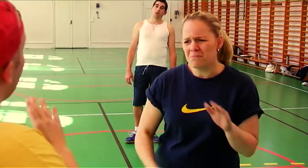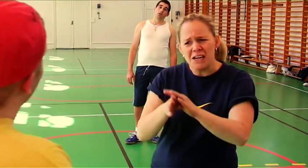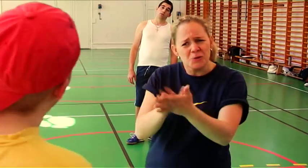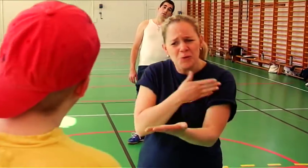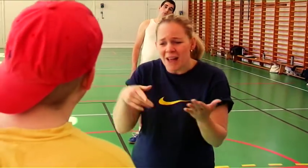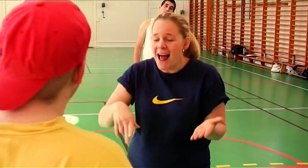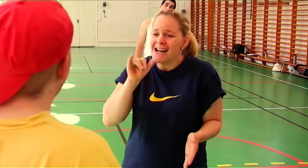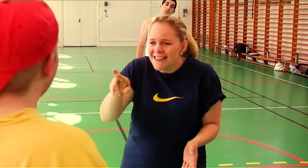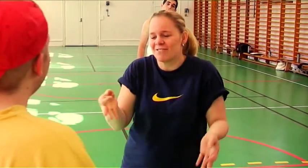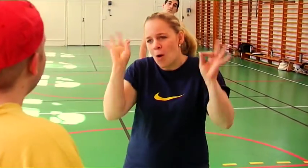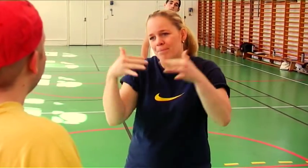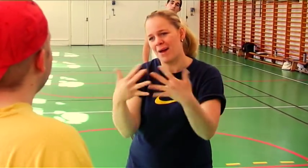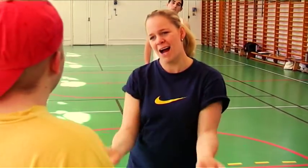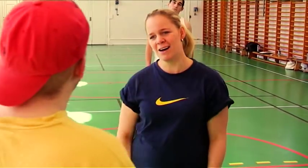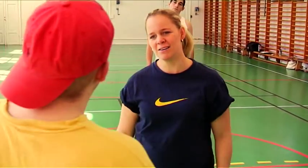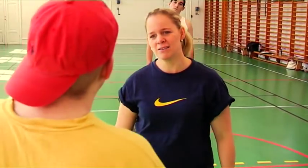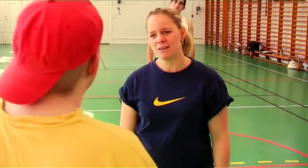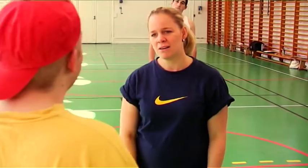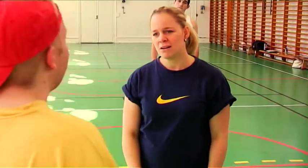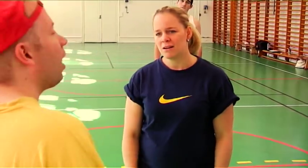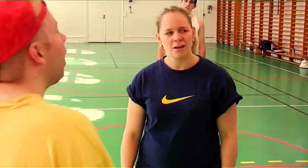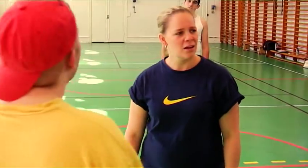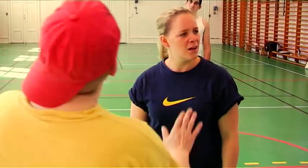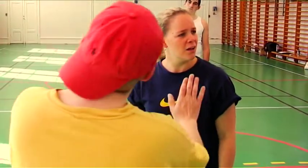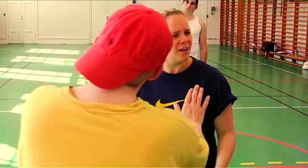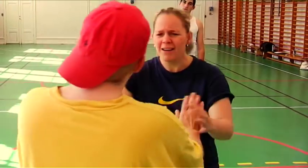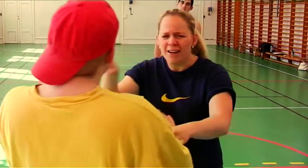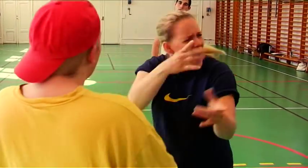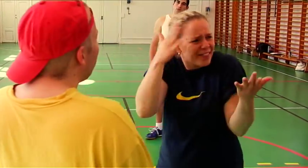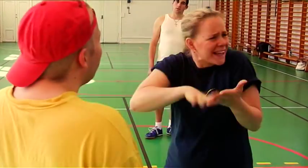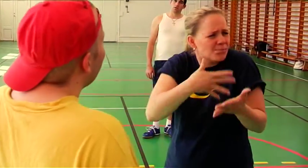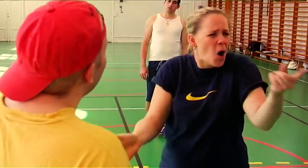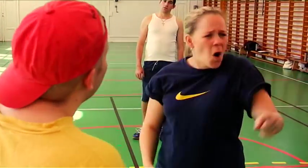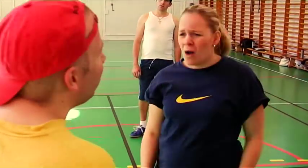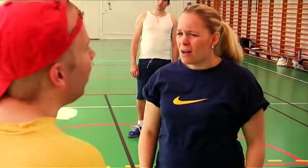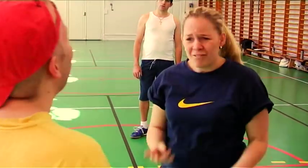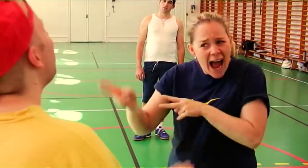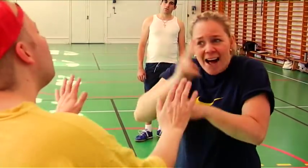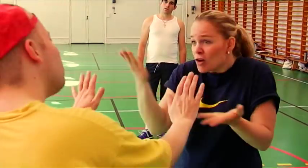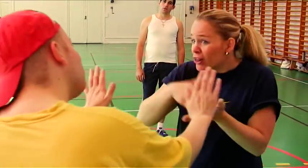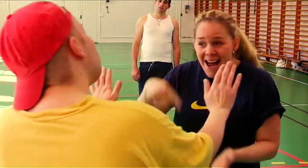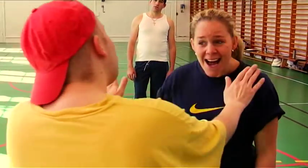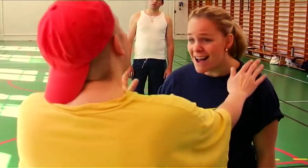Really unnecessary because this is an informal game... And look, he doesn't know Sign Language so what's the purpose of him being here?!